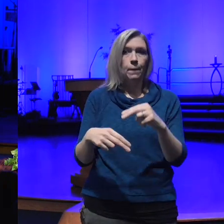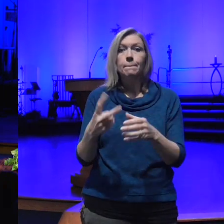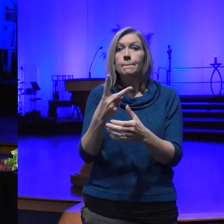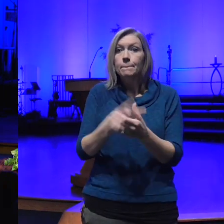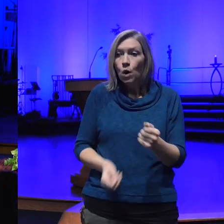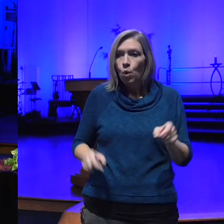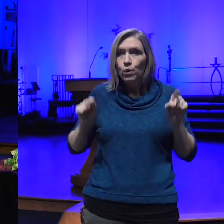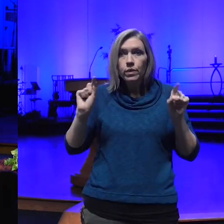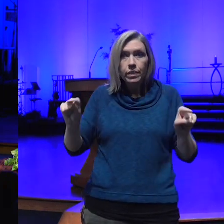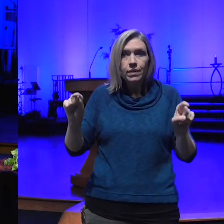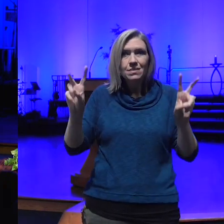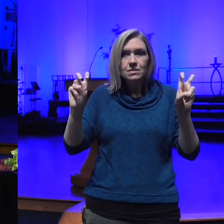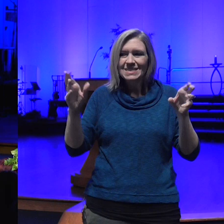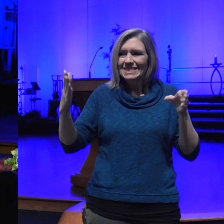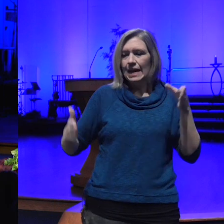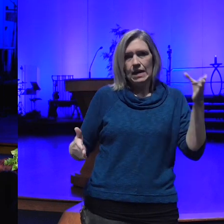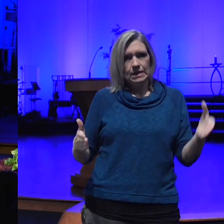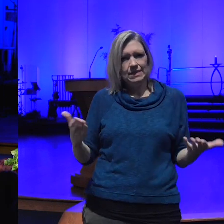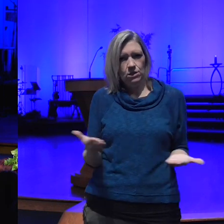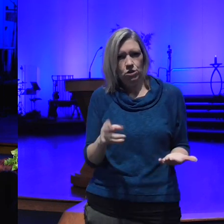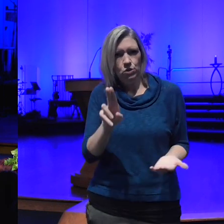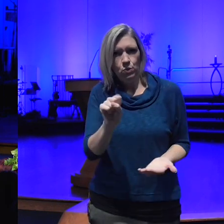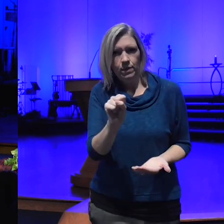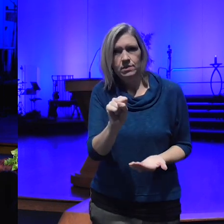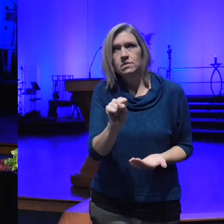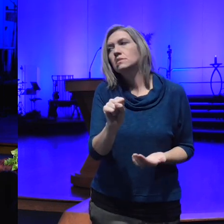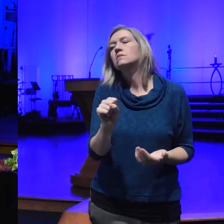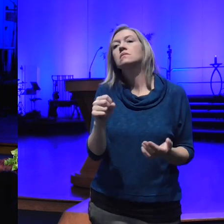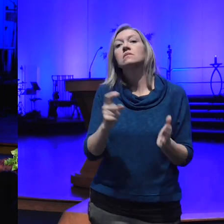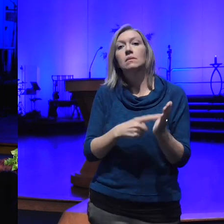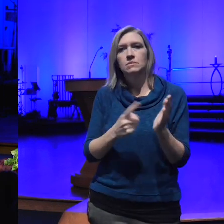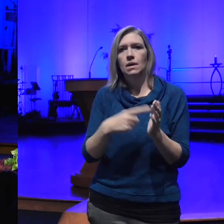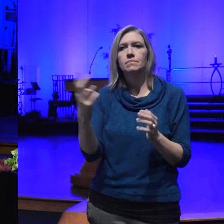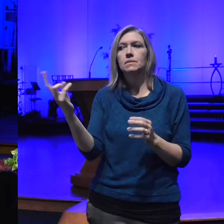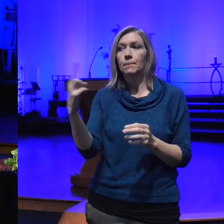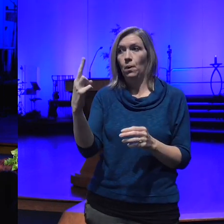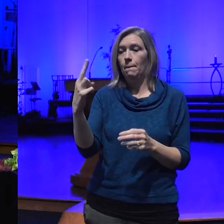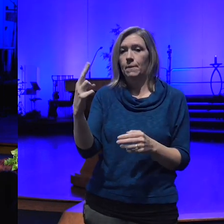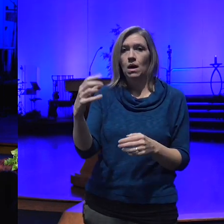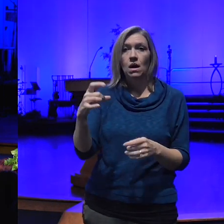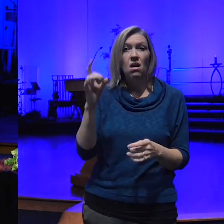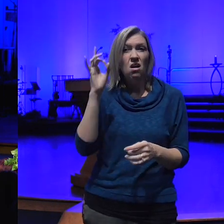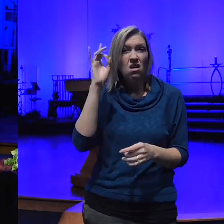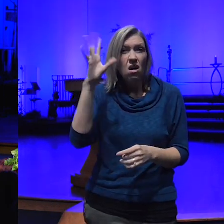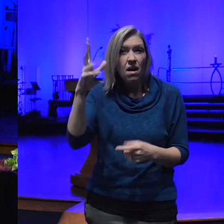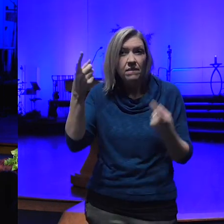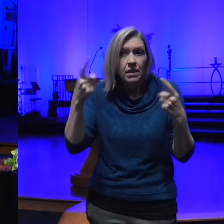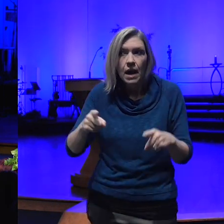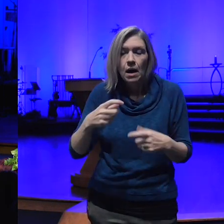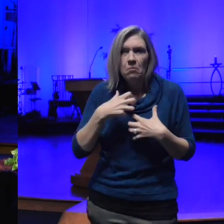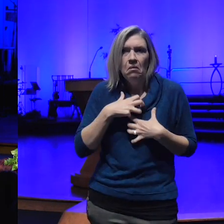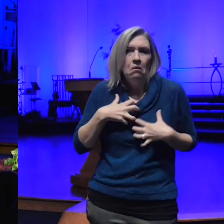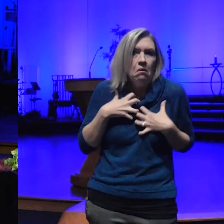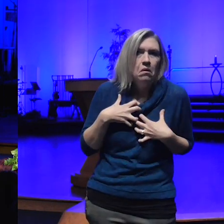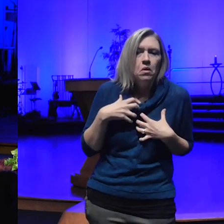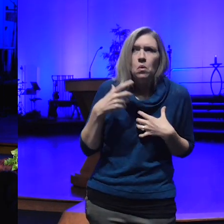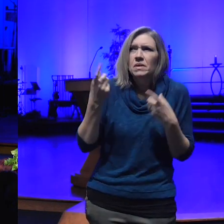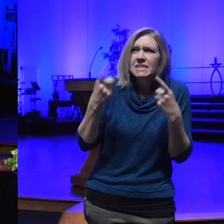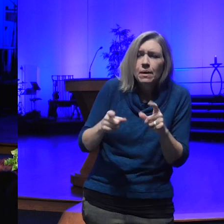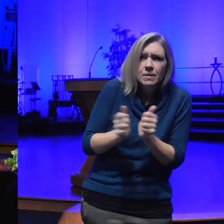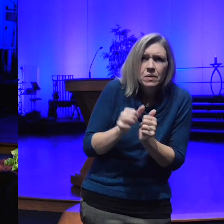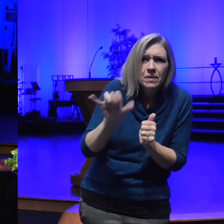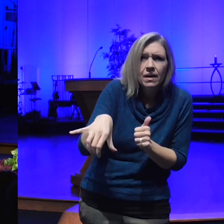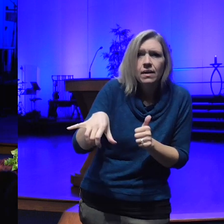will here in the US at times boop boop what are they doing over there it's crazy it can be crazy